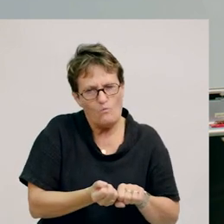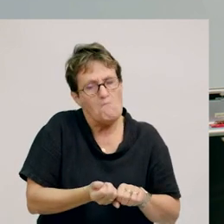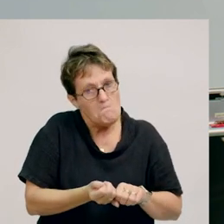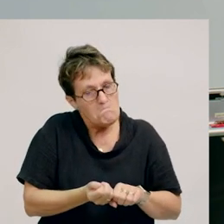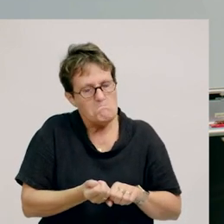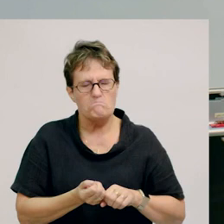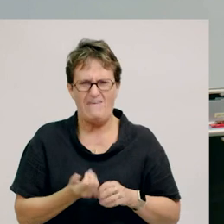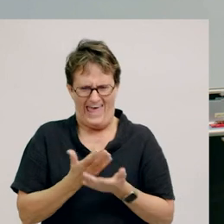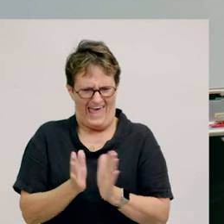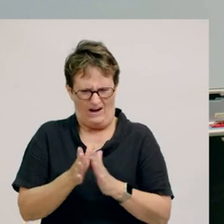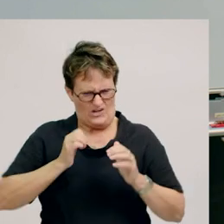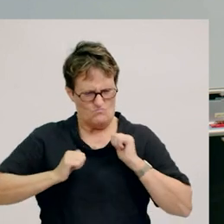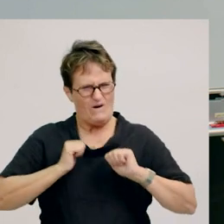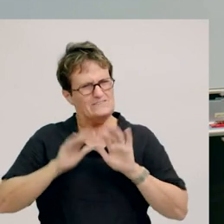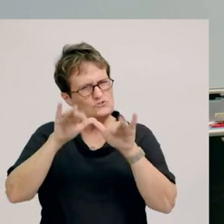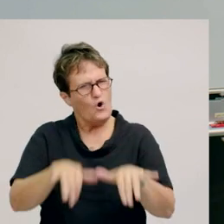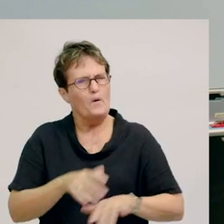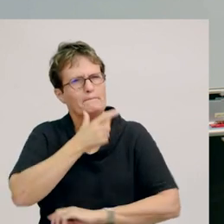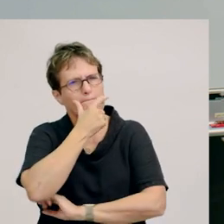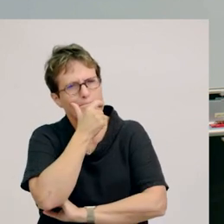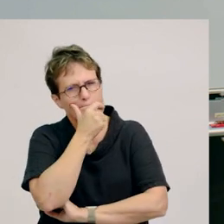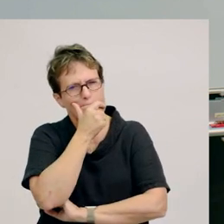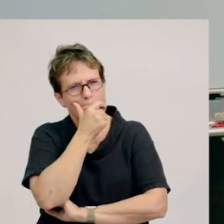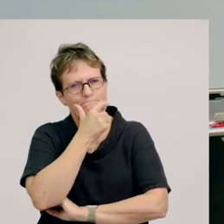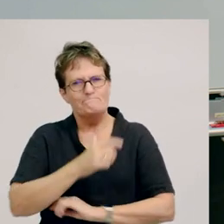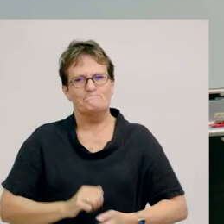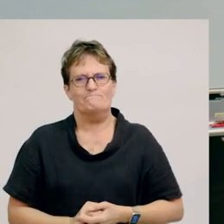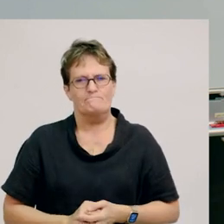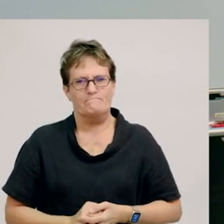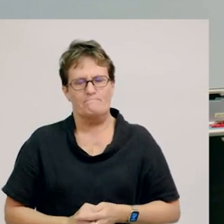What are some other ways you could practise different pushes and pulls at home?